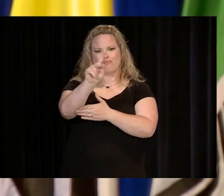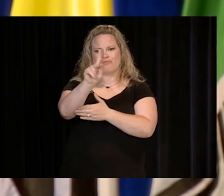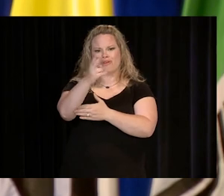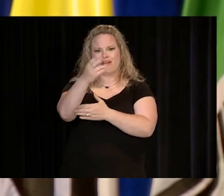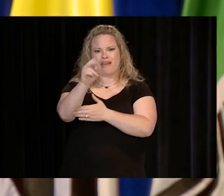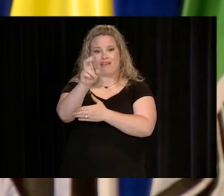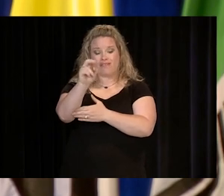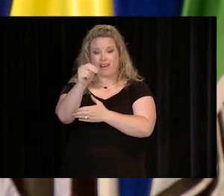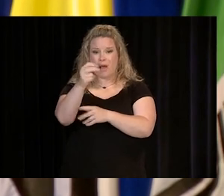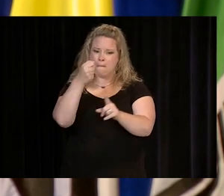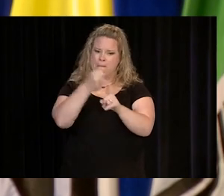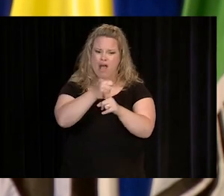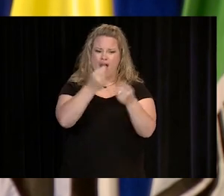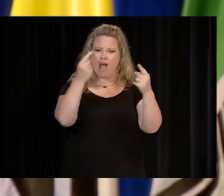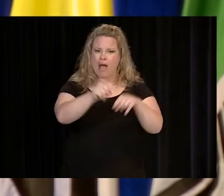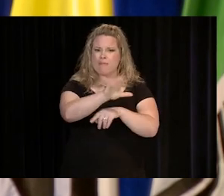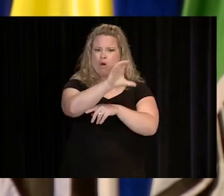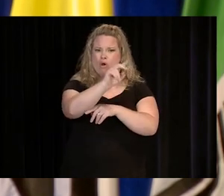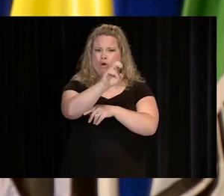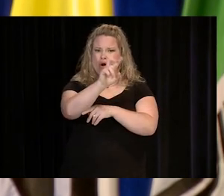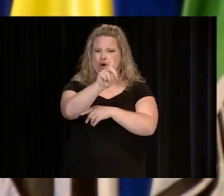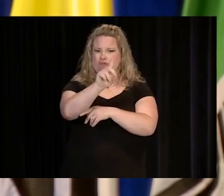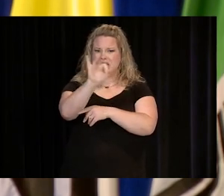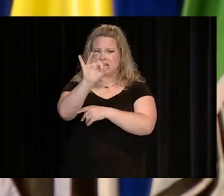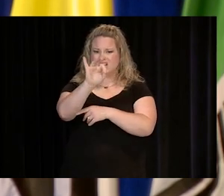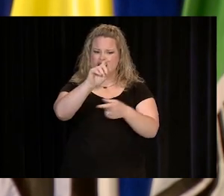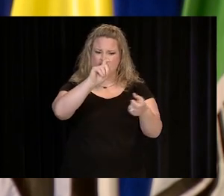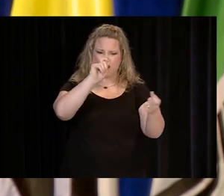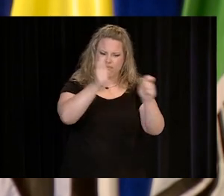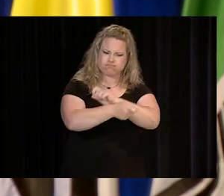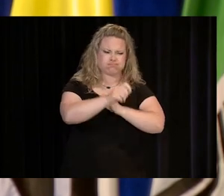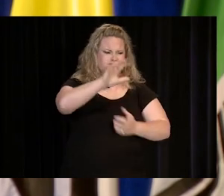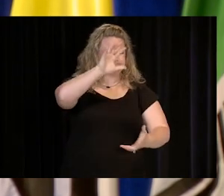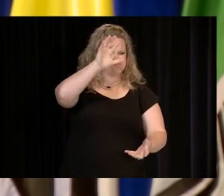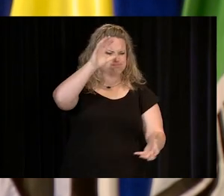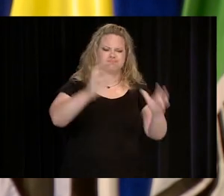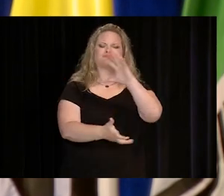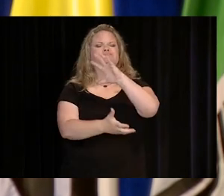BUT COVID-19 TURNED OUR WORLD UPSIDE DOWN AND CHANGED EVERYTHING.